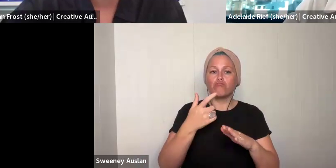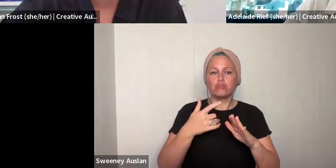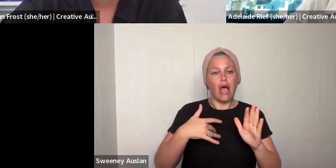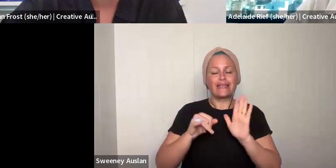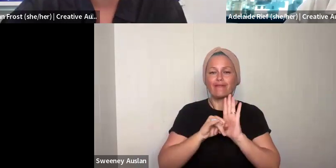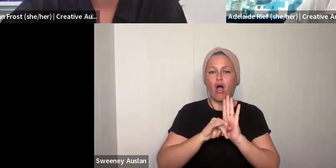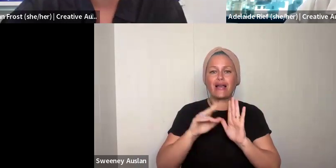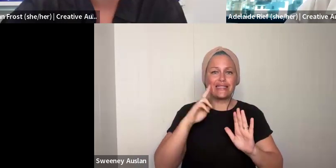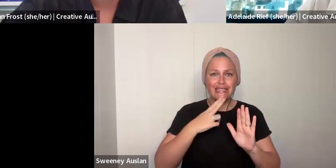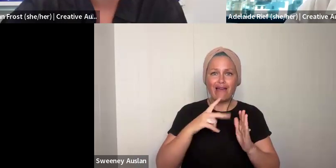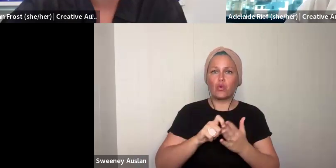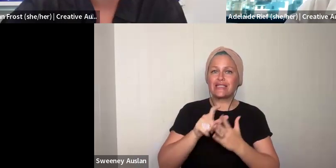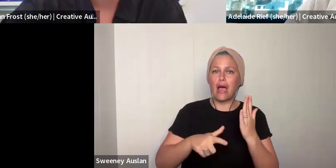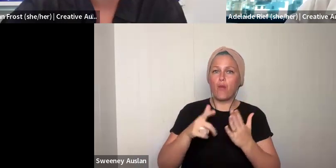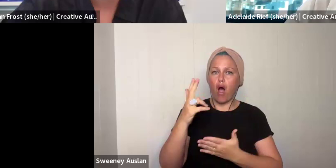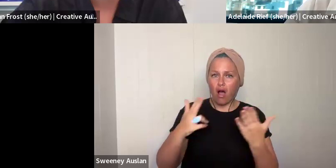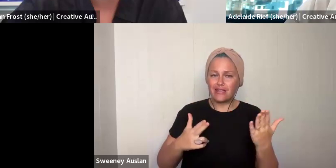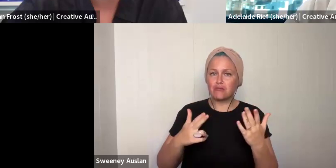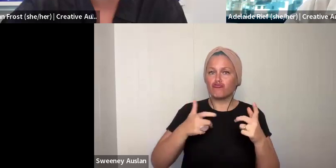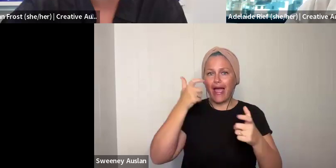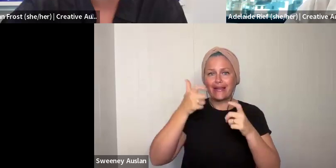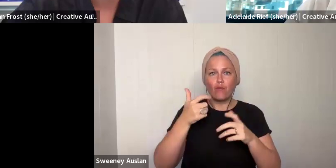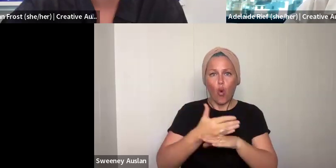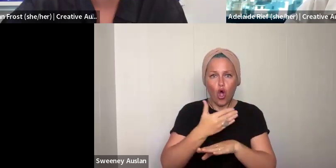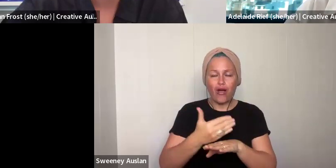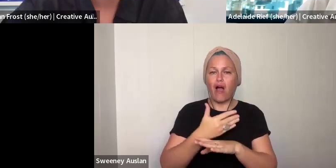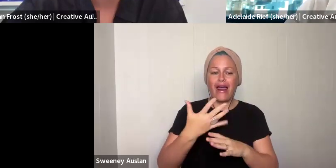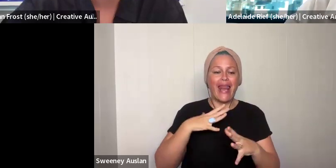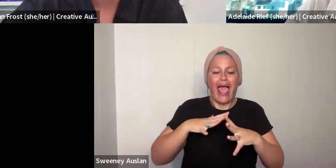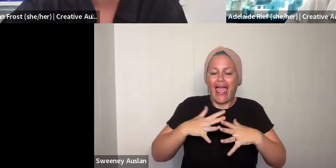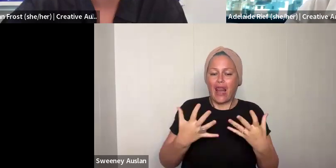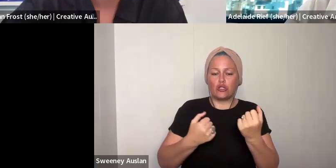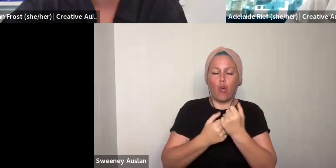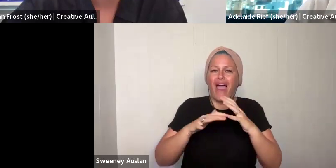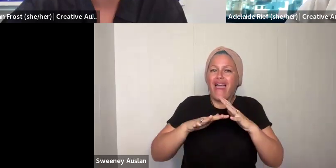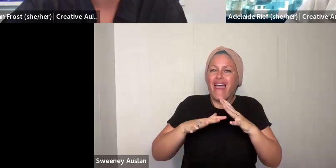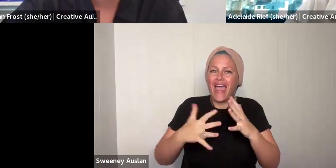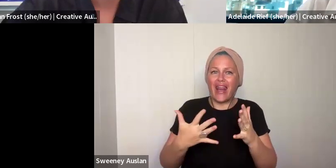if you are a First Nations artist or creative worker or if you identify as deaf